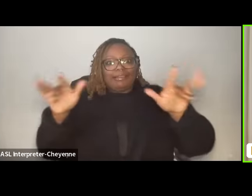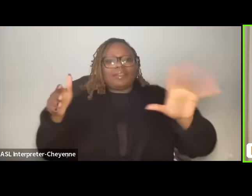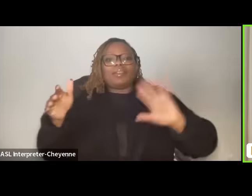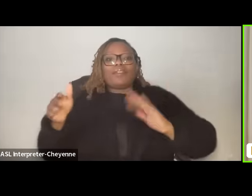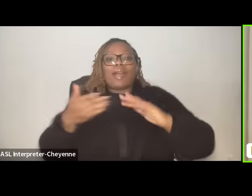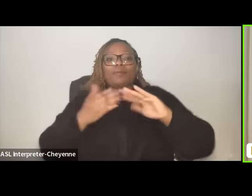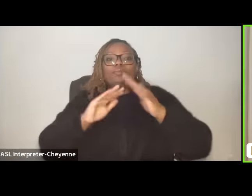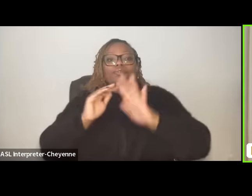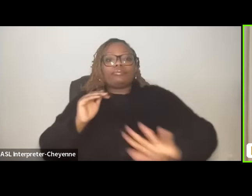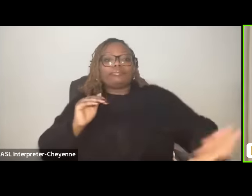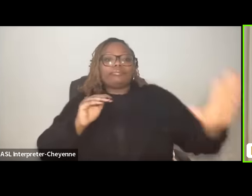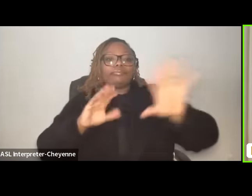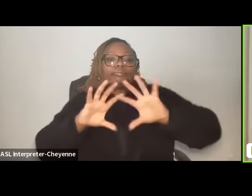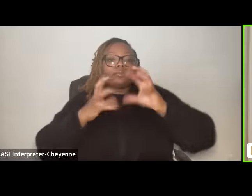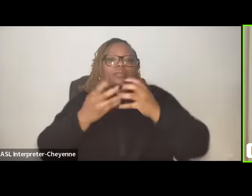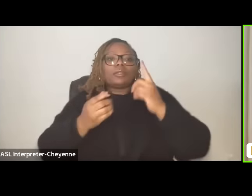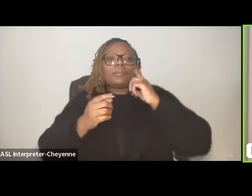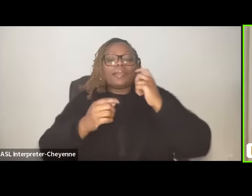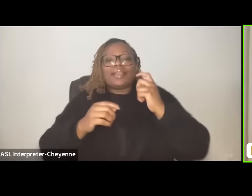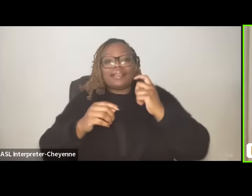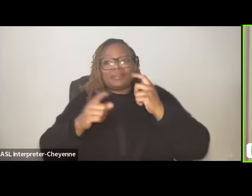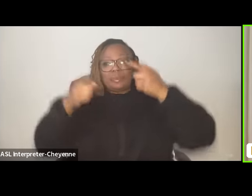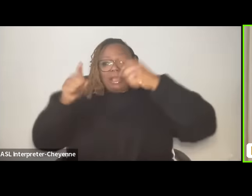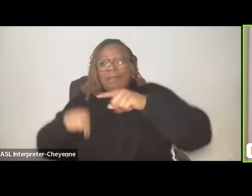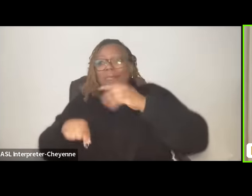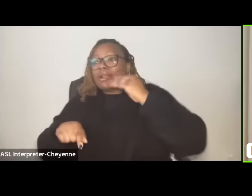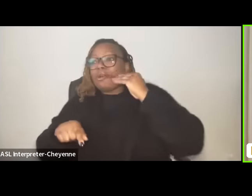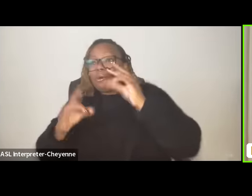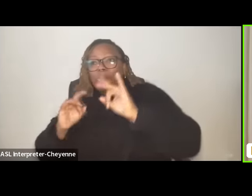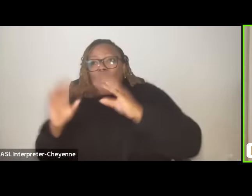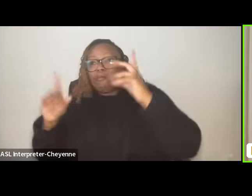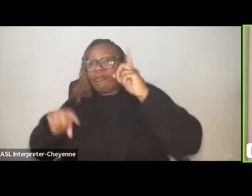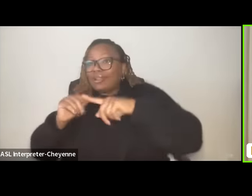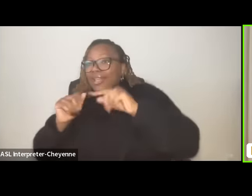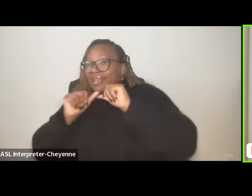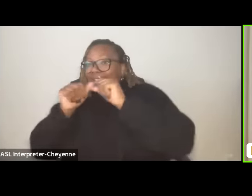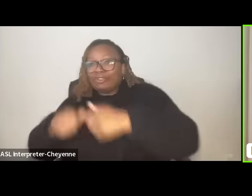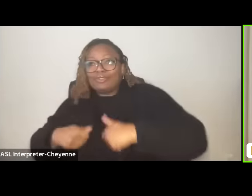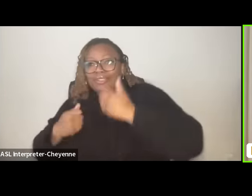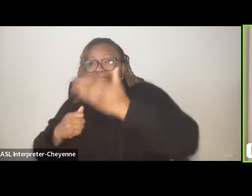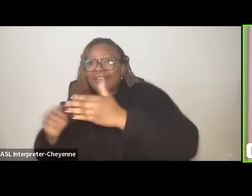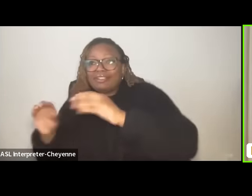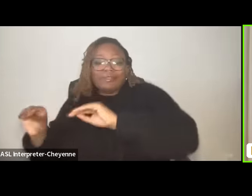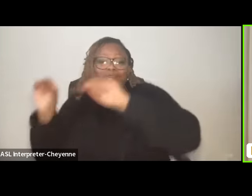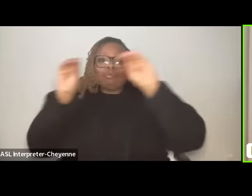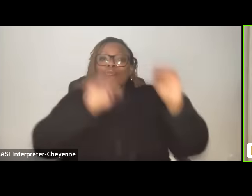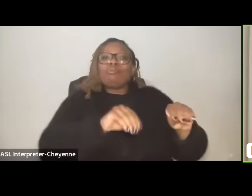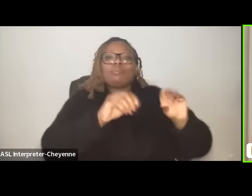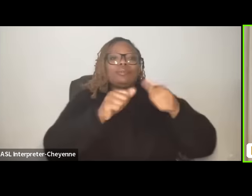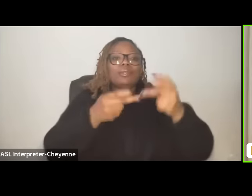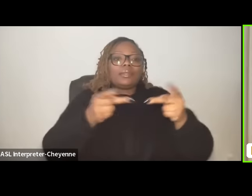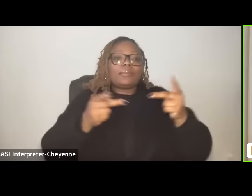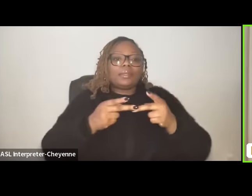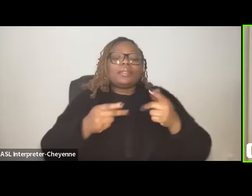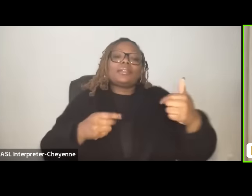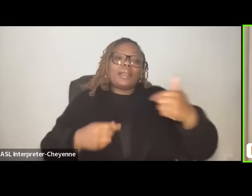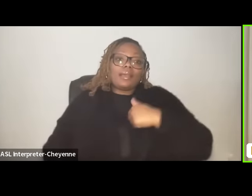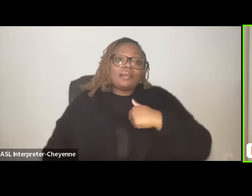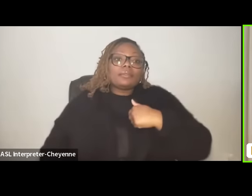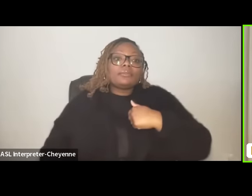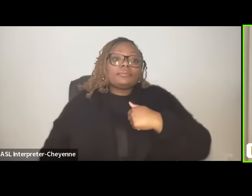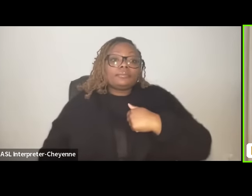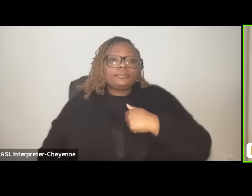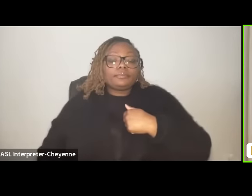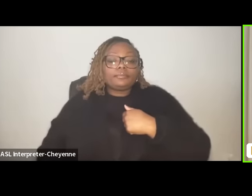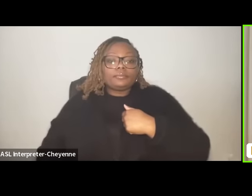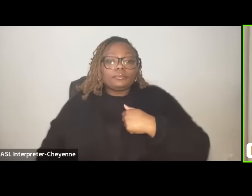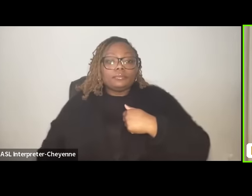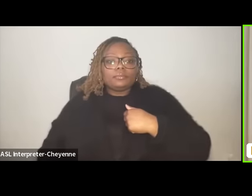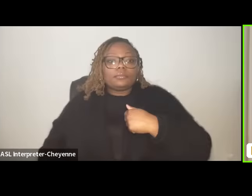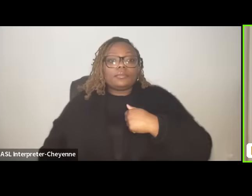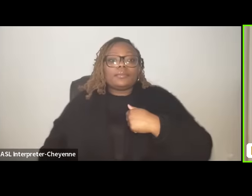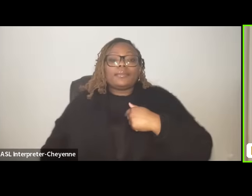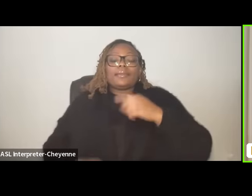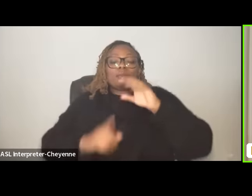because conditions at home are so terrible um and so I actually was exposed or really learned about